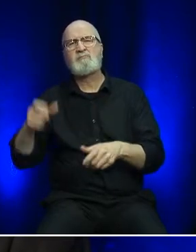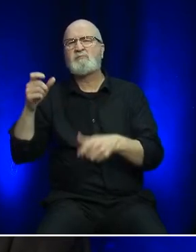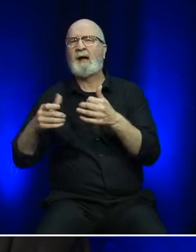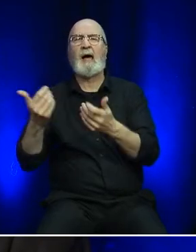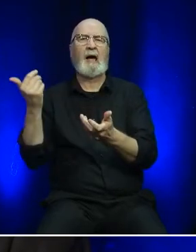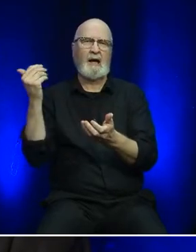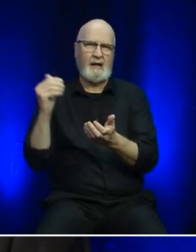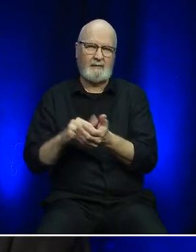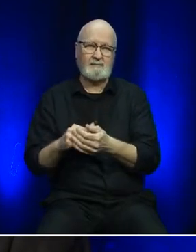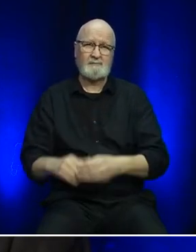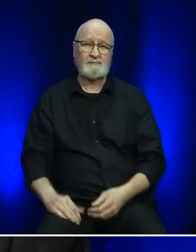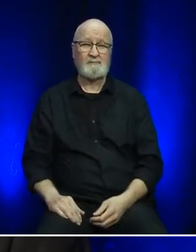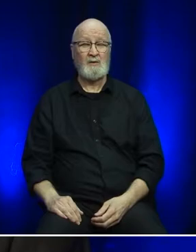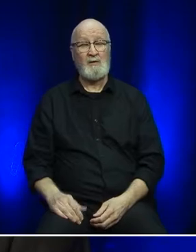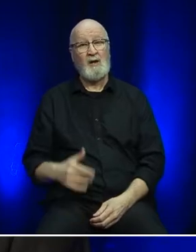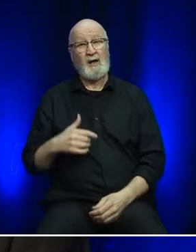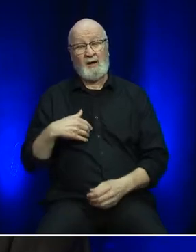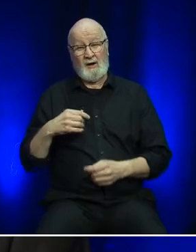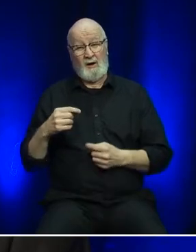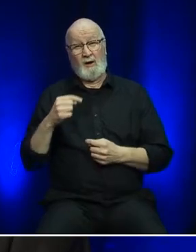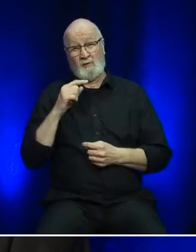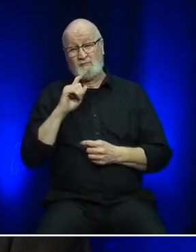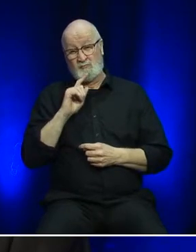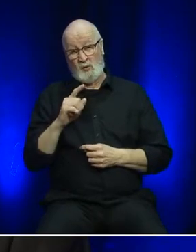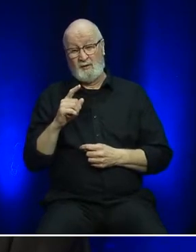It's been a tough couple of years for everyone.